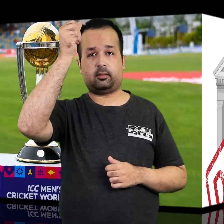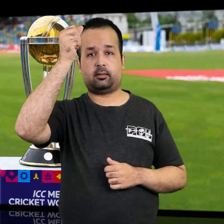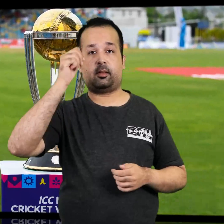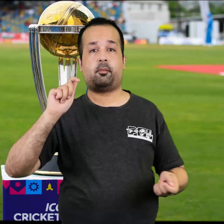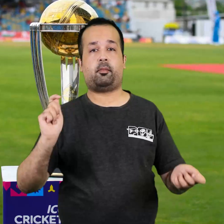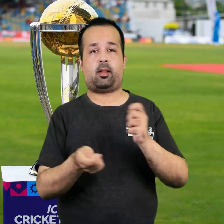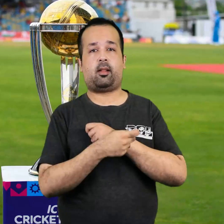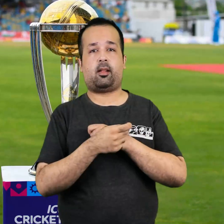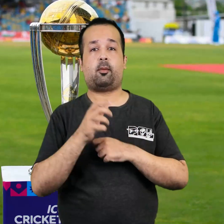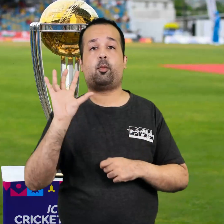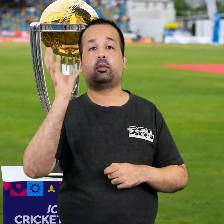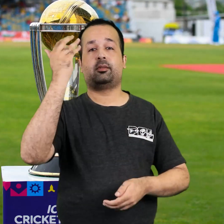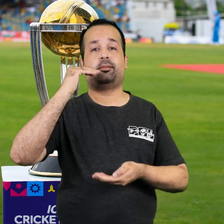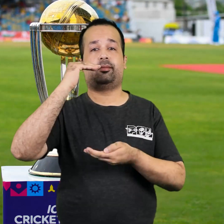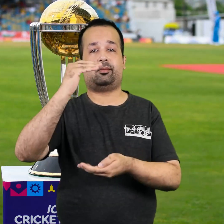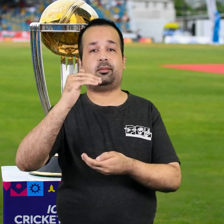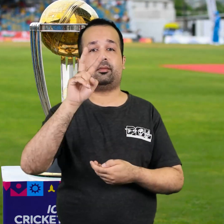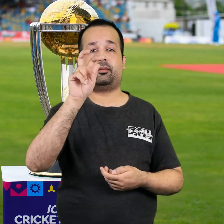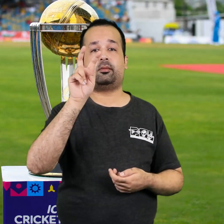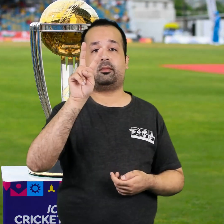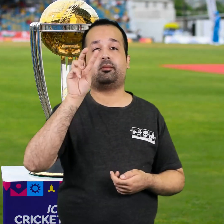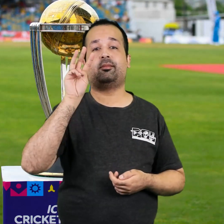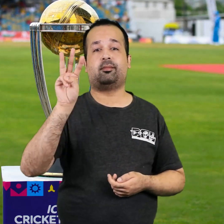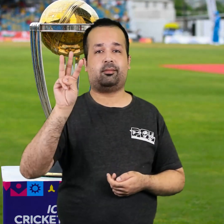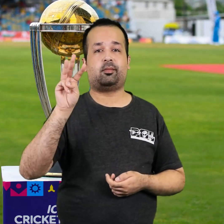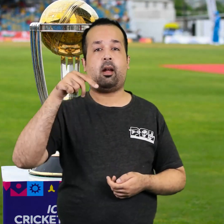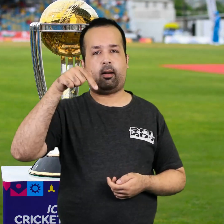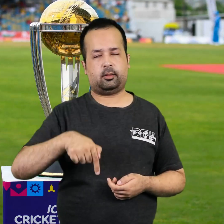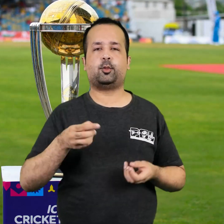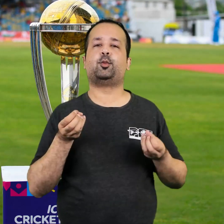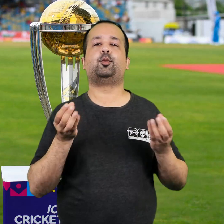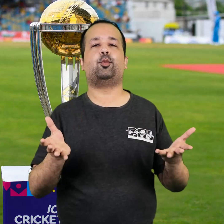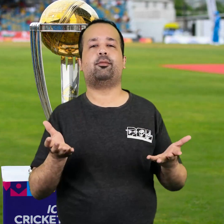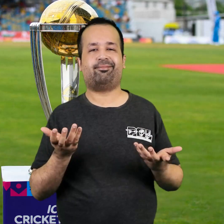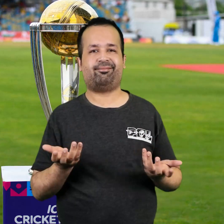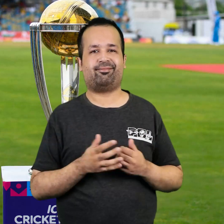The Cricket World Cup 2023 begins today in India.